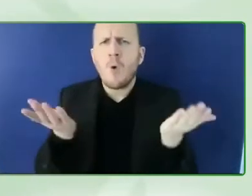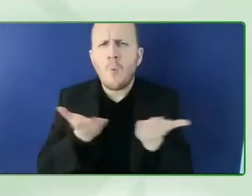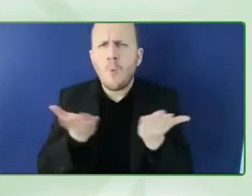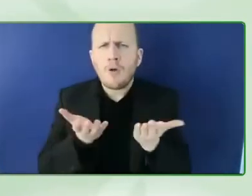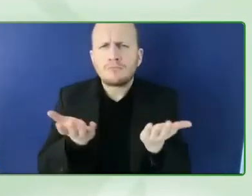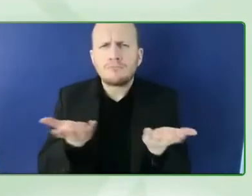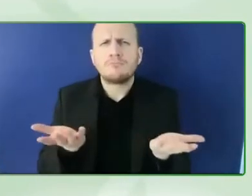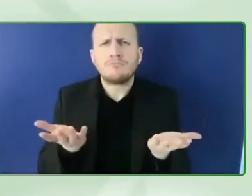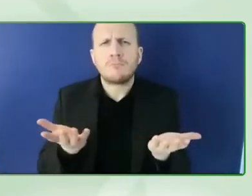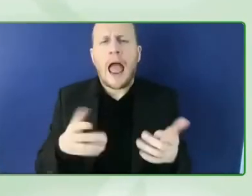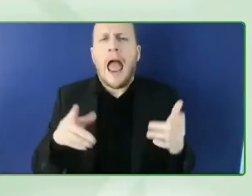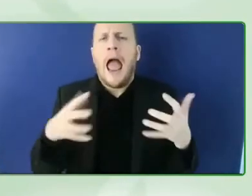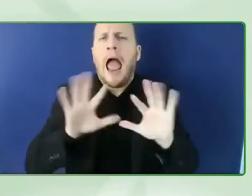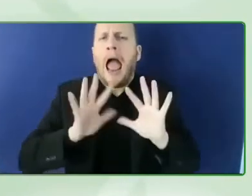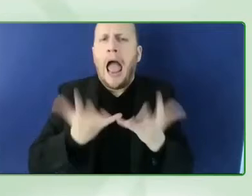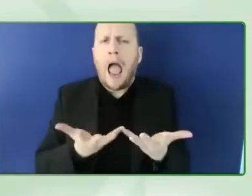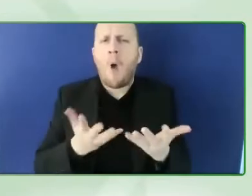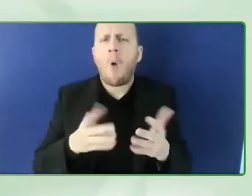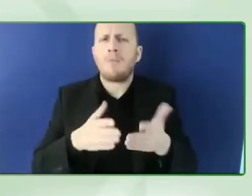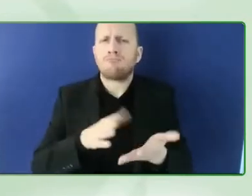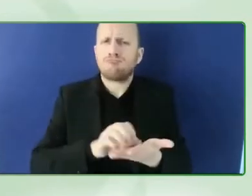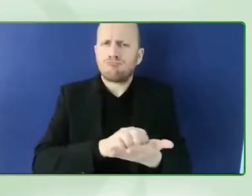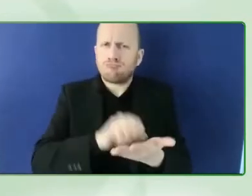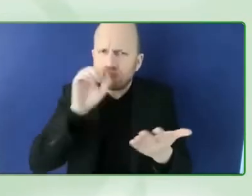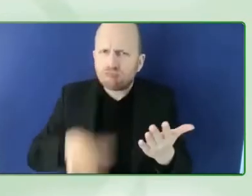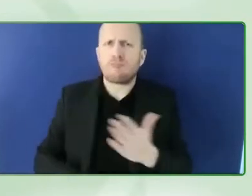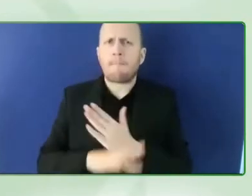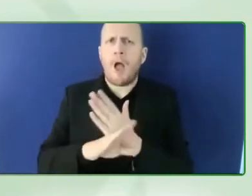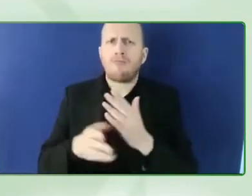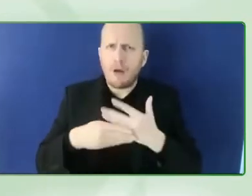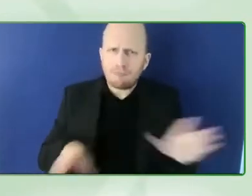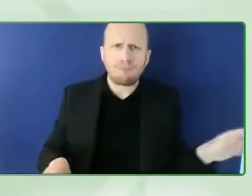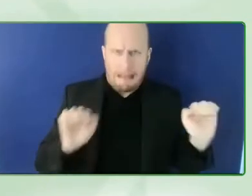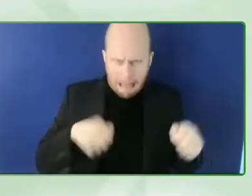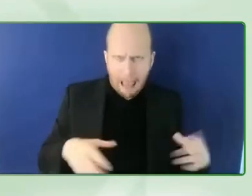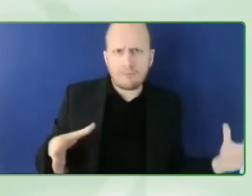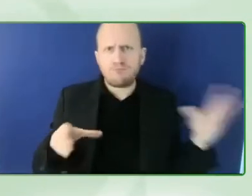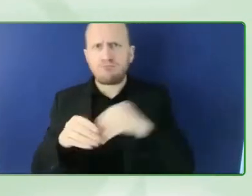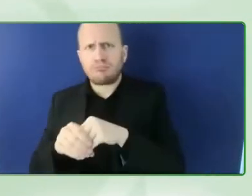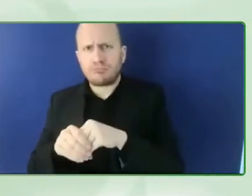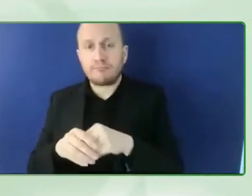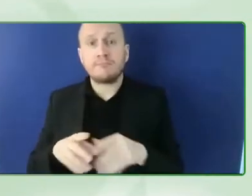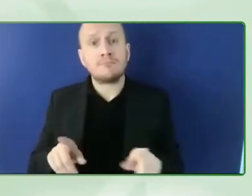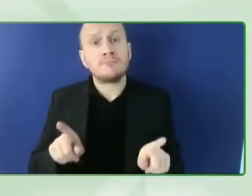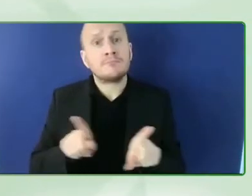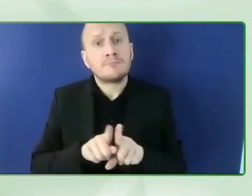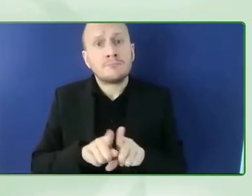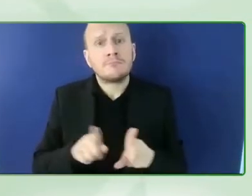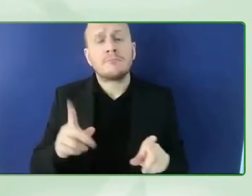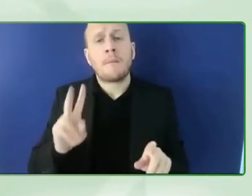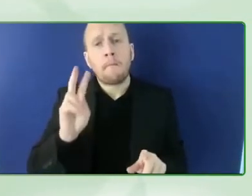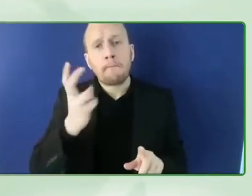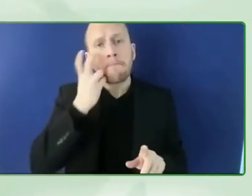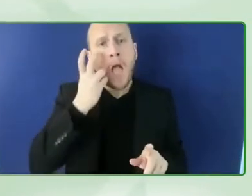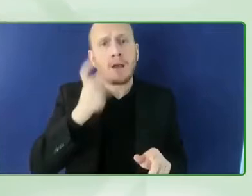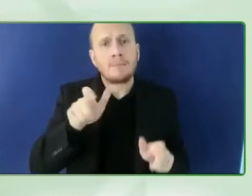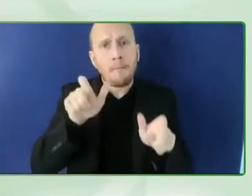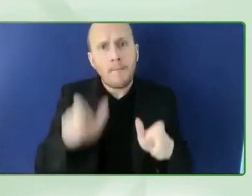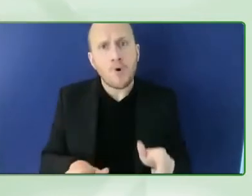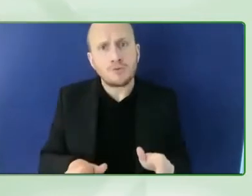into it and you know give instruction where it wants to to go and etc etc and we're gonna define